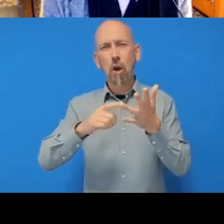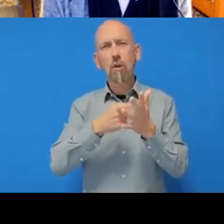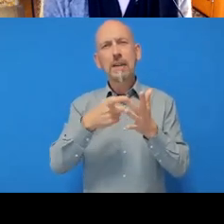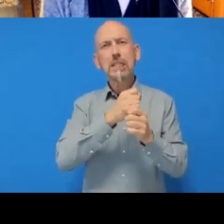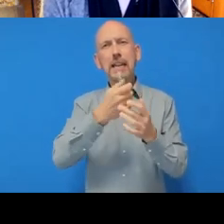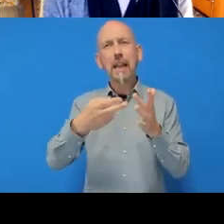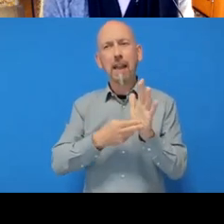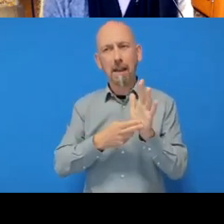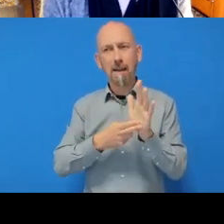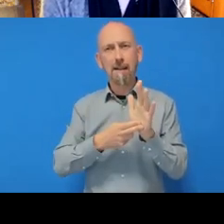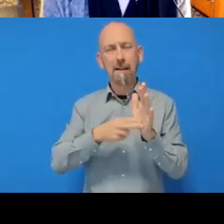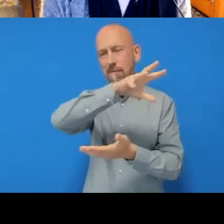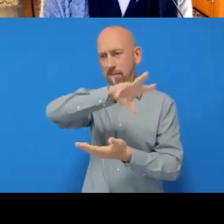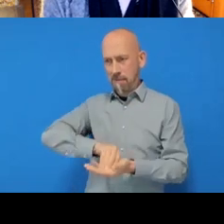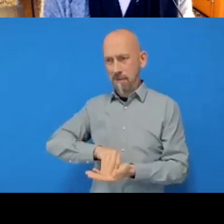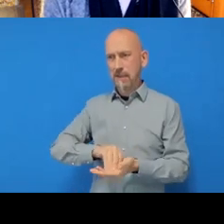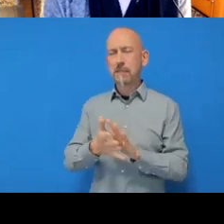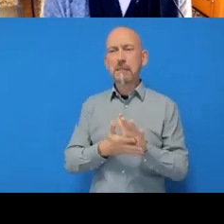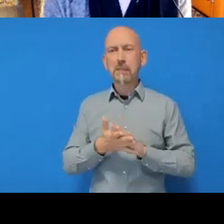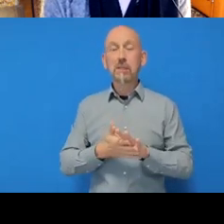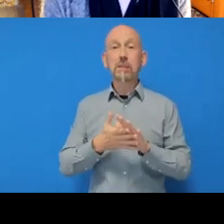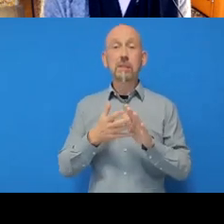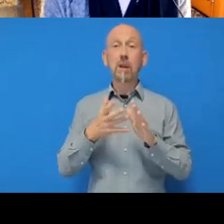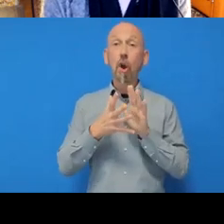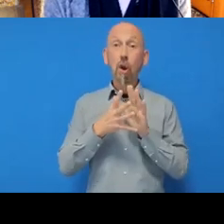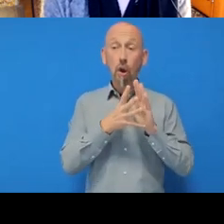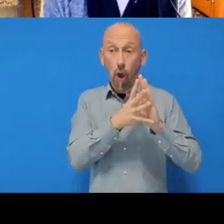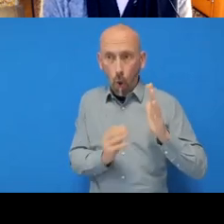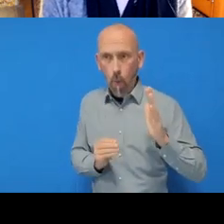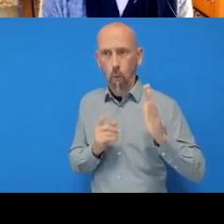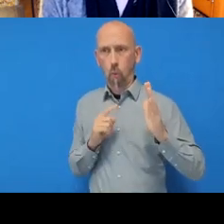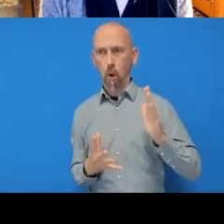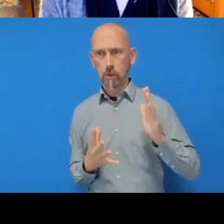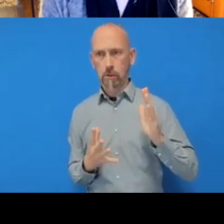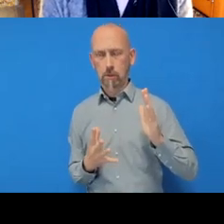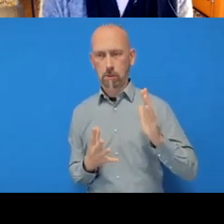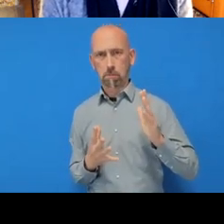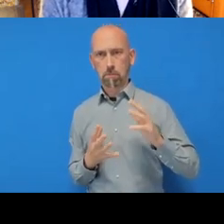you have one local copy but- and then you say “If you're working on the same computer,